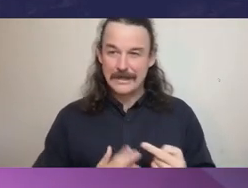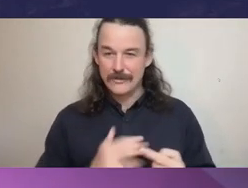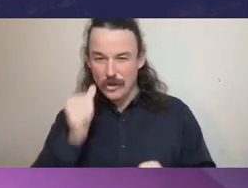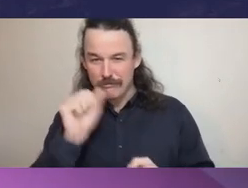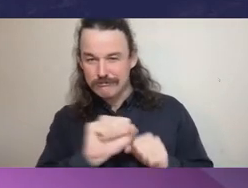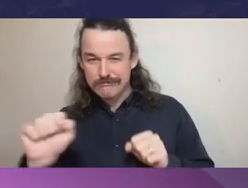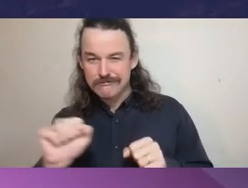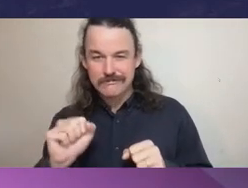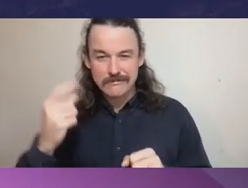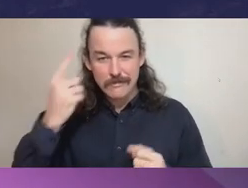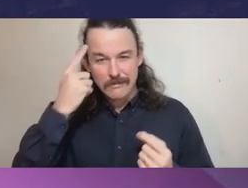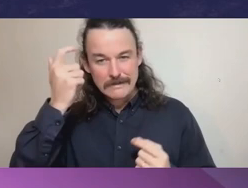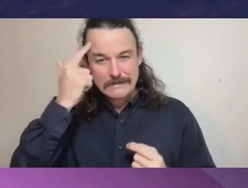another report I did about a council.